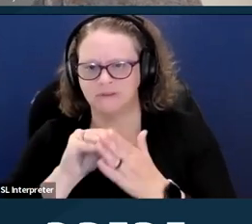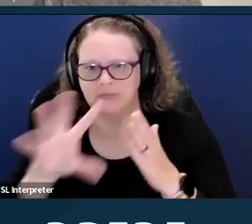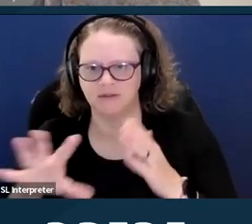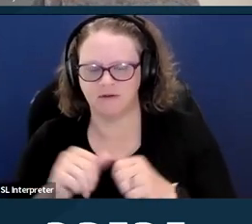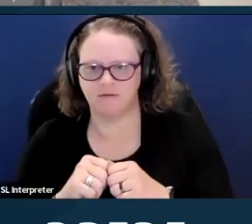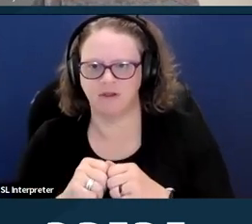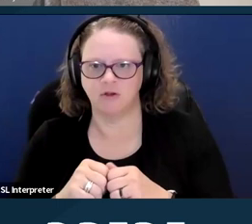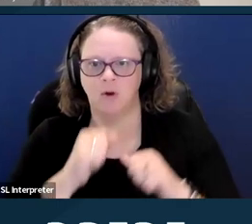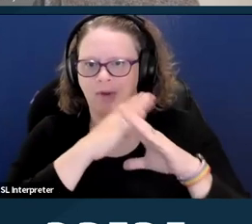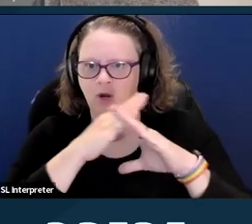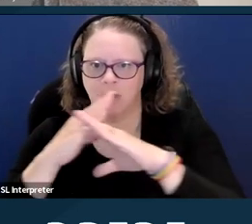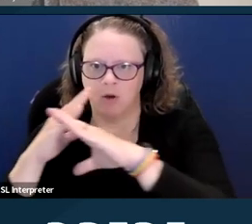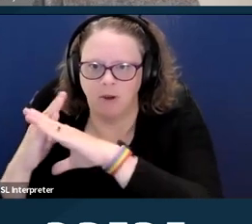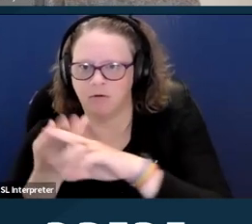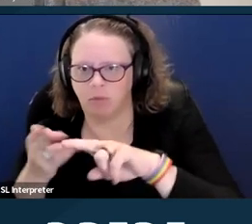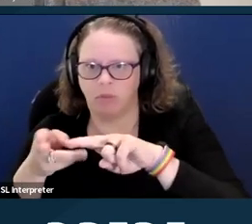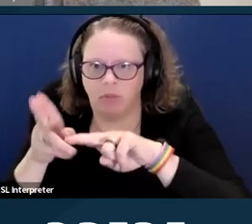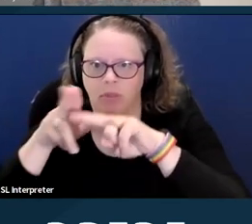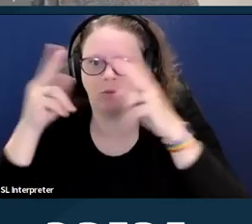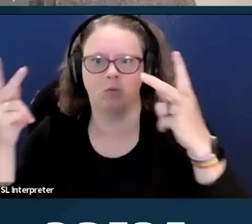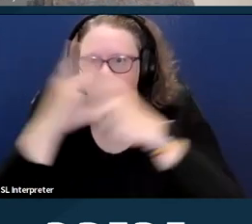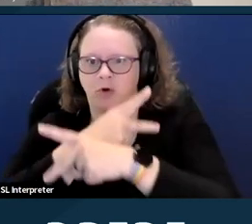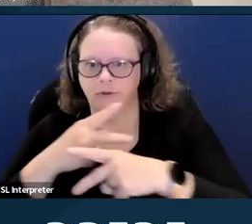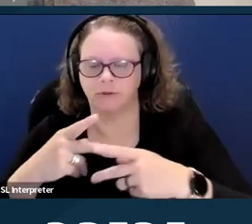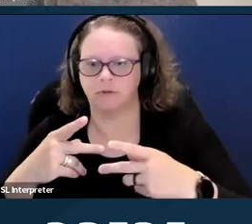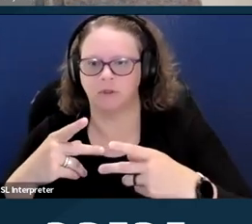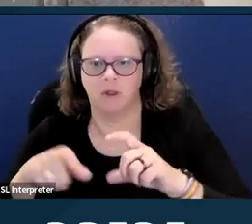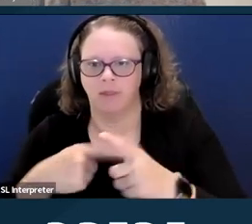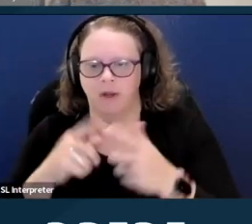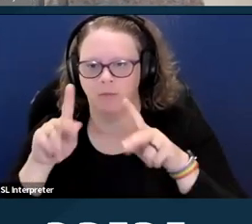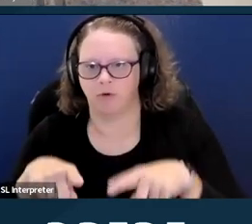and can result in less access to care. So people with disabilities are more likely